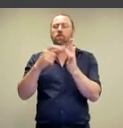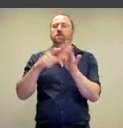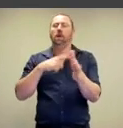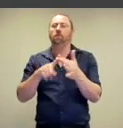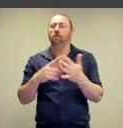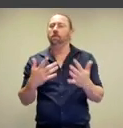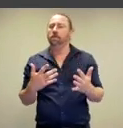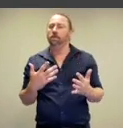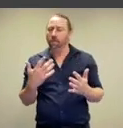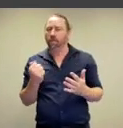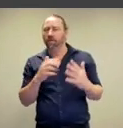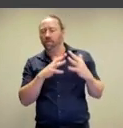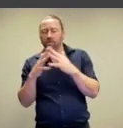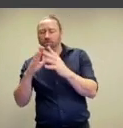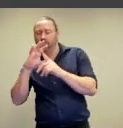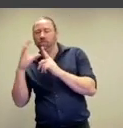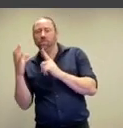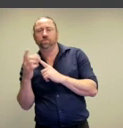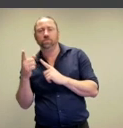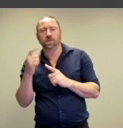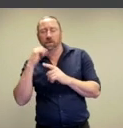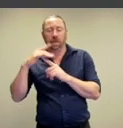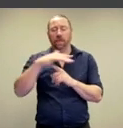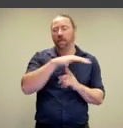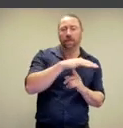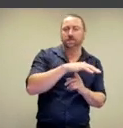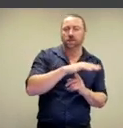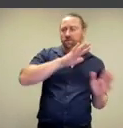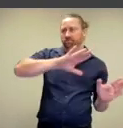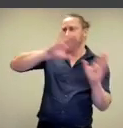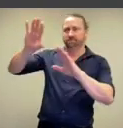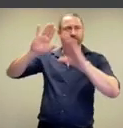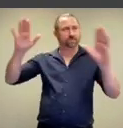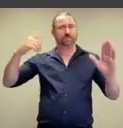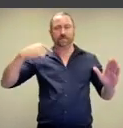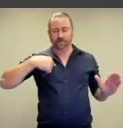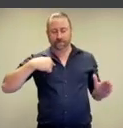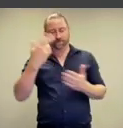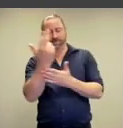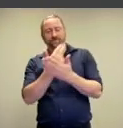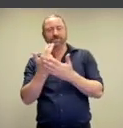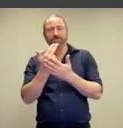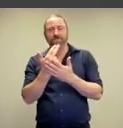that have plagued western visual culture. So self portraiture is the way of